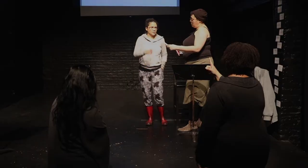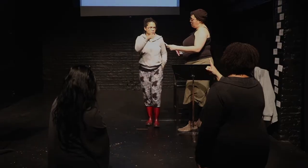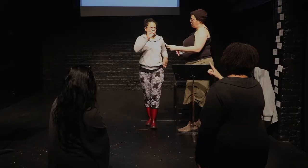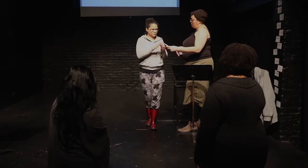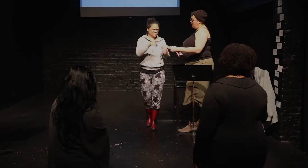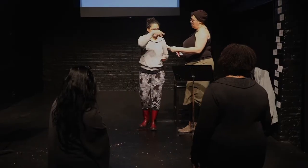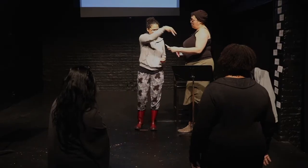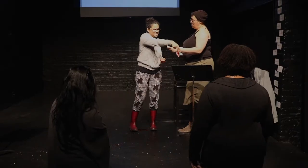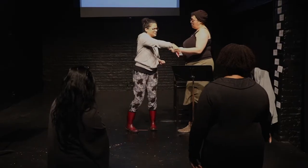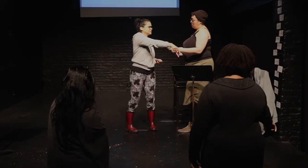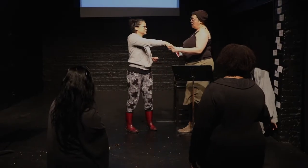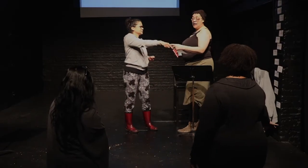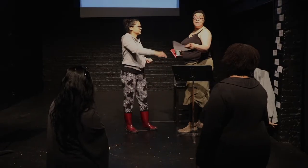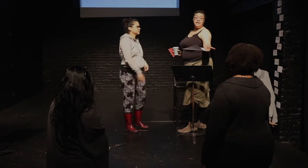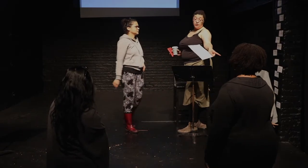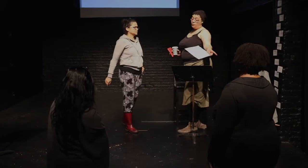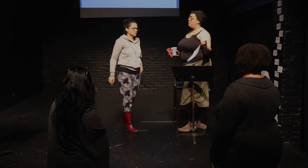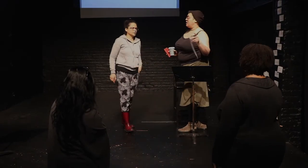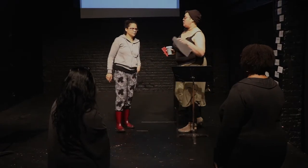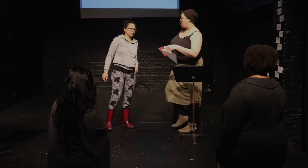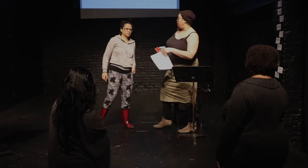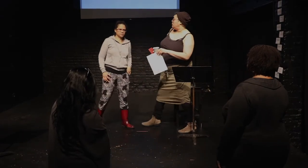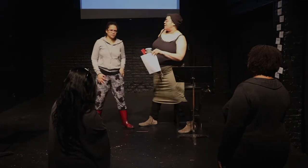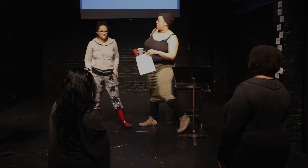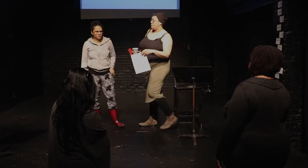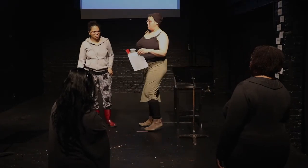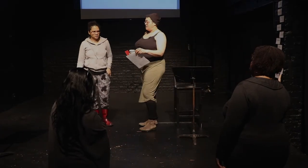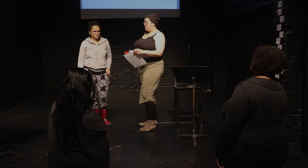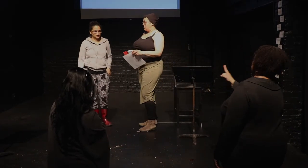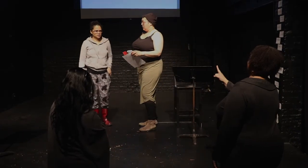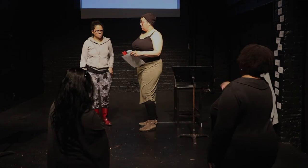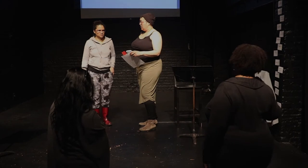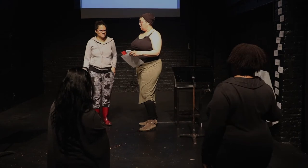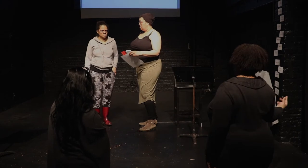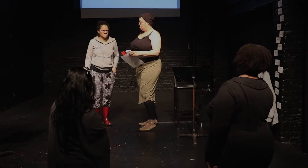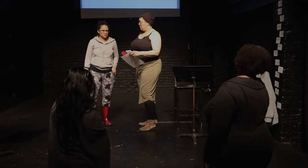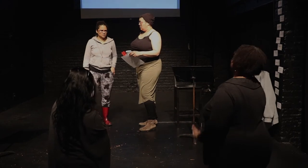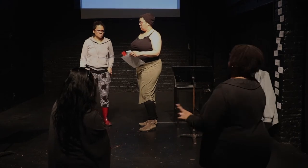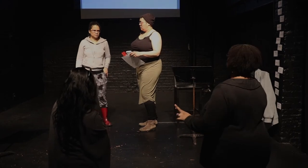And so I think a lot of creators and producers just don't engage with people because they perceive there to be a cost attached to that.